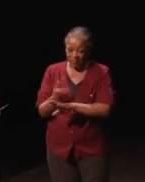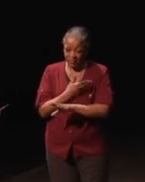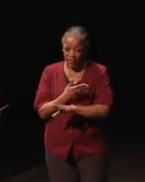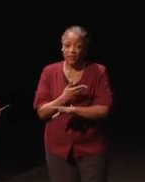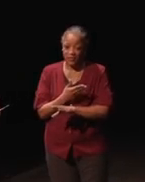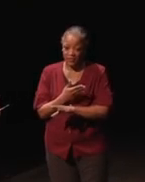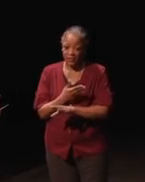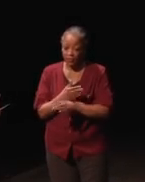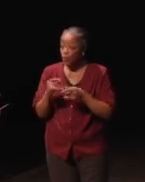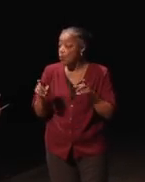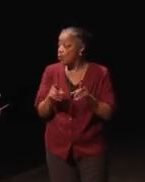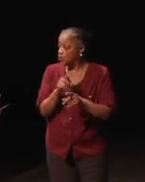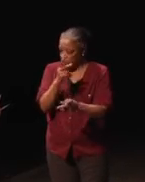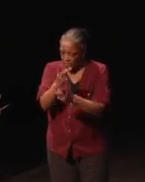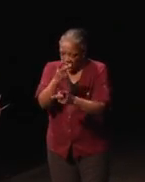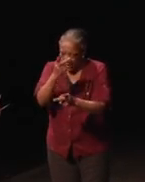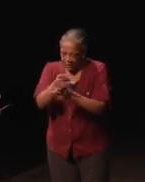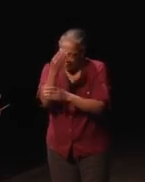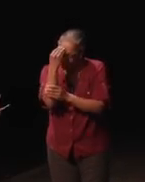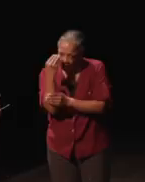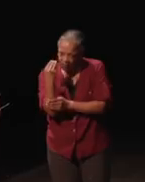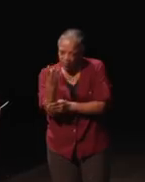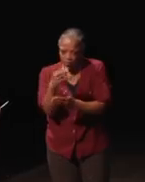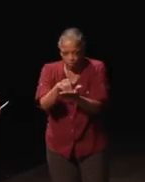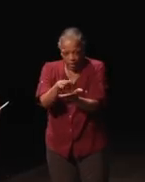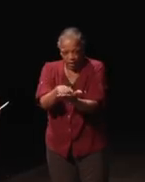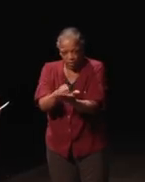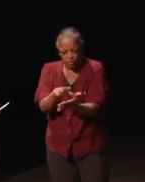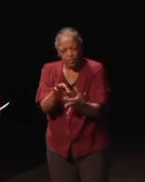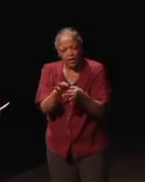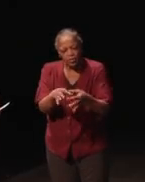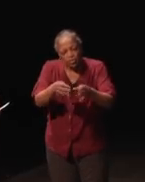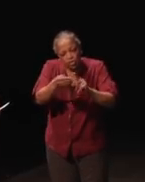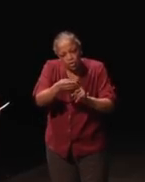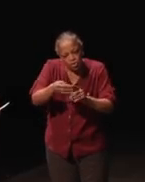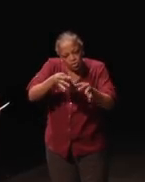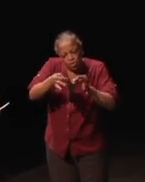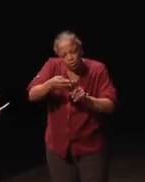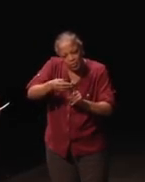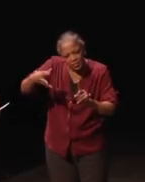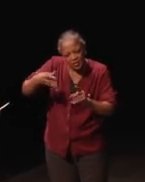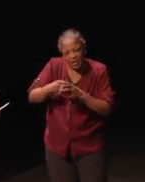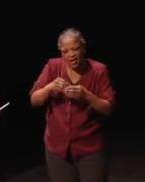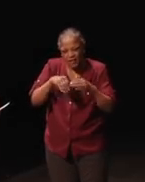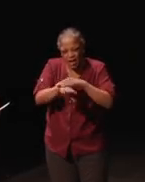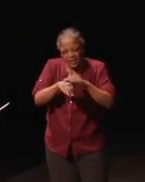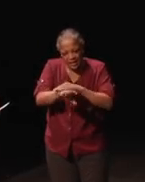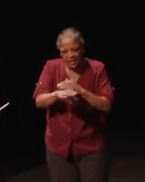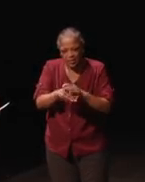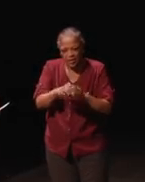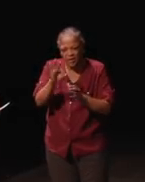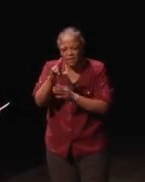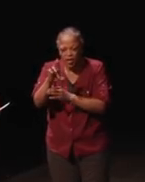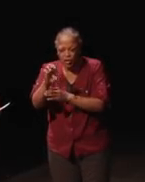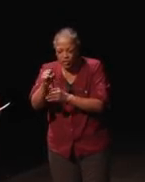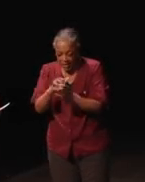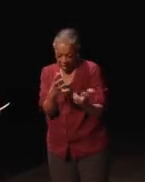And you also have to keep information or records about the description of the accessibility features and the compatibility of products,